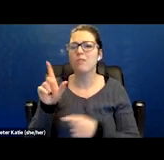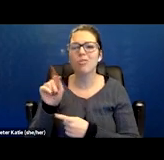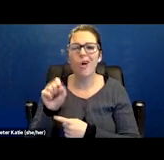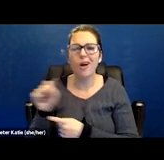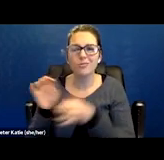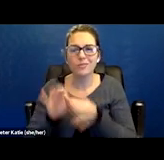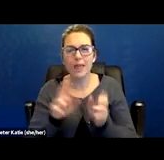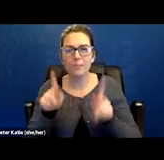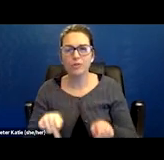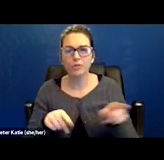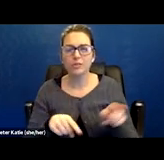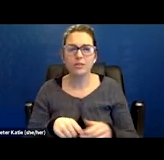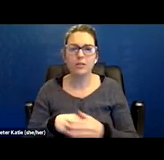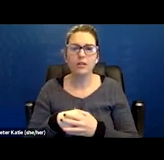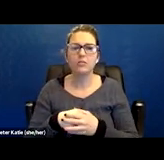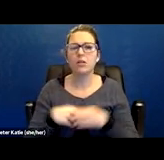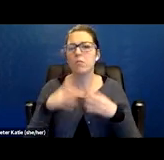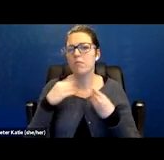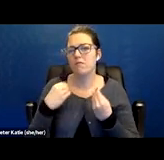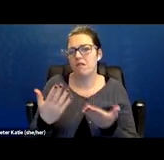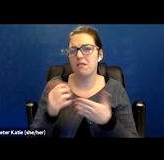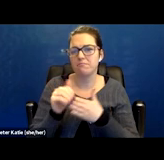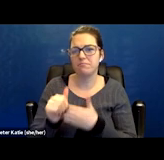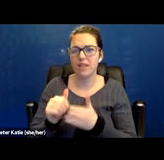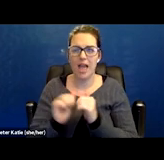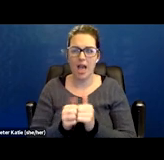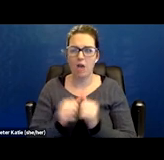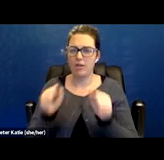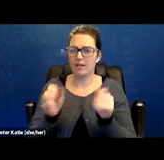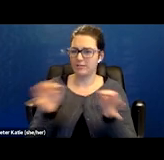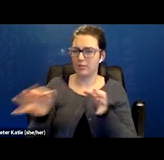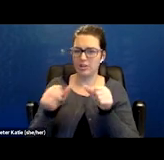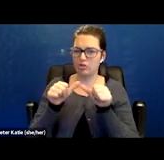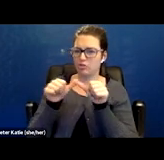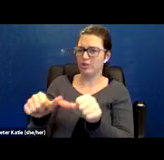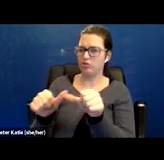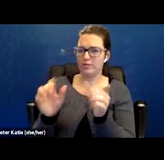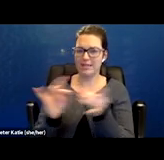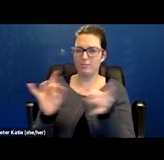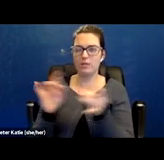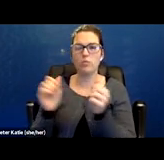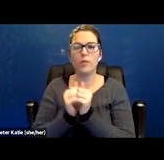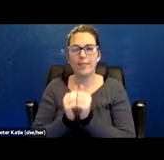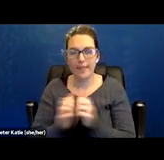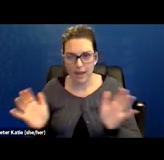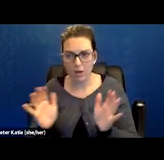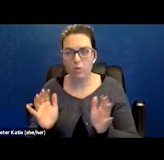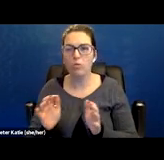a guidance on how we can make a durational statement without having had, hold the case for 12 months